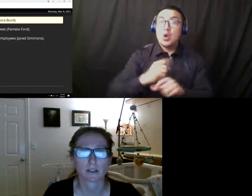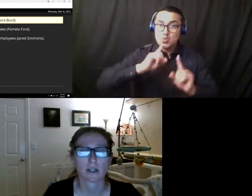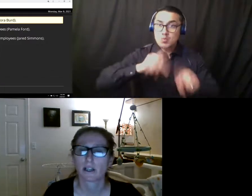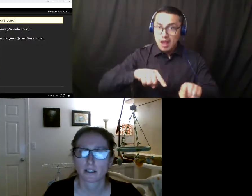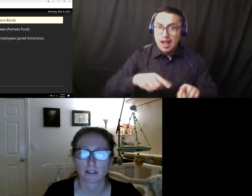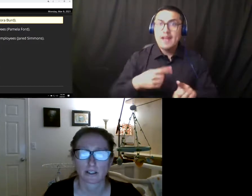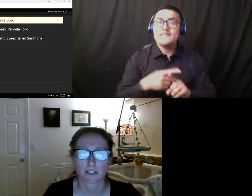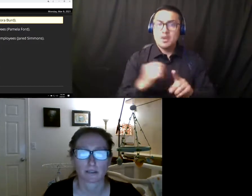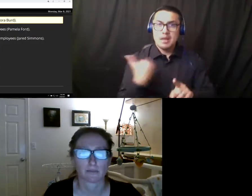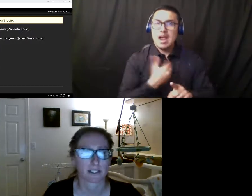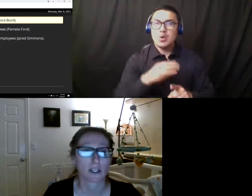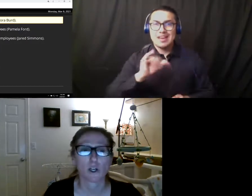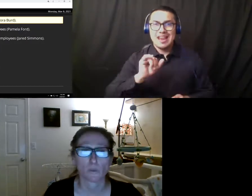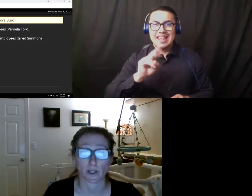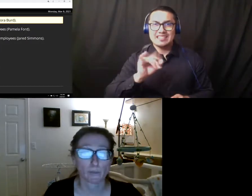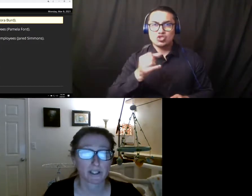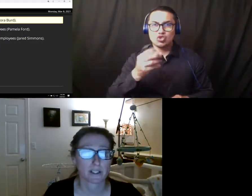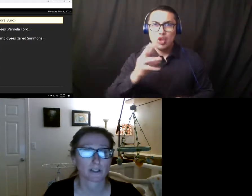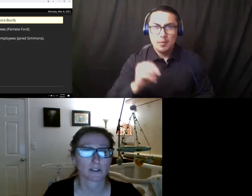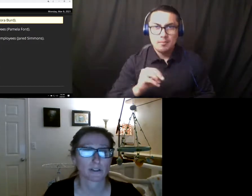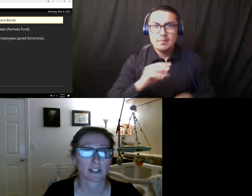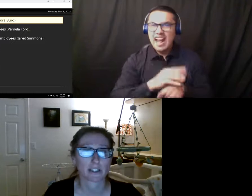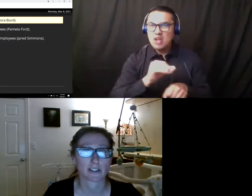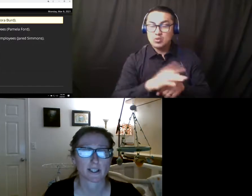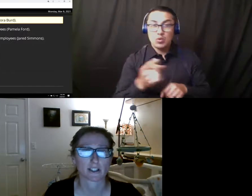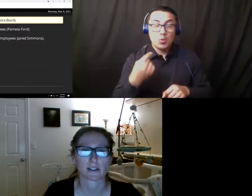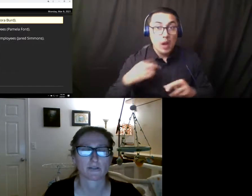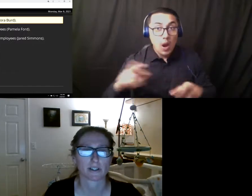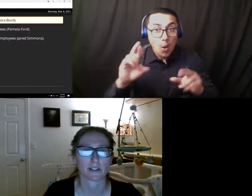acknowledging our demand. We hope to schedule negotiation sessions in the very near